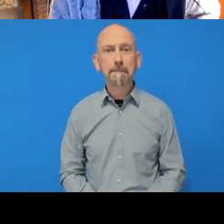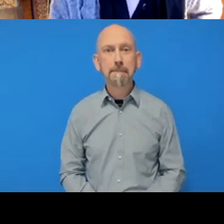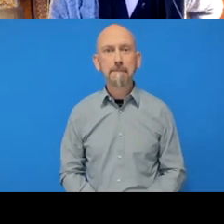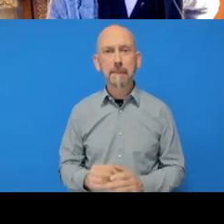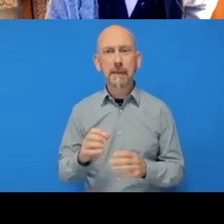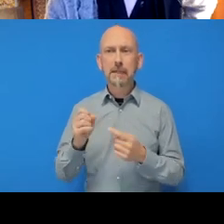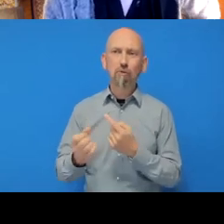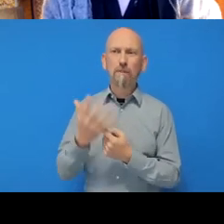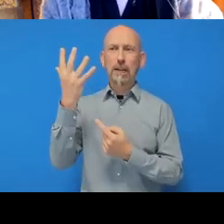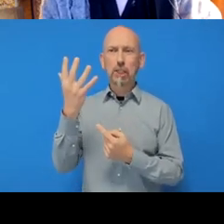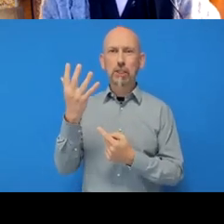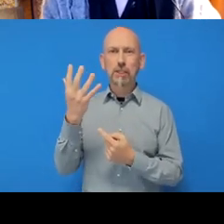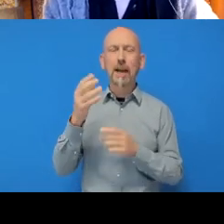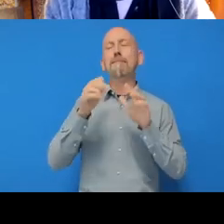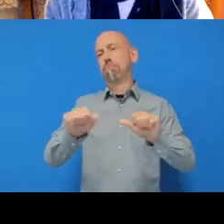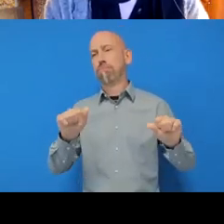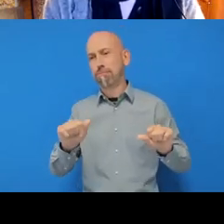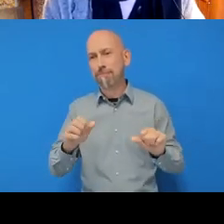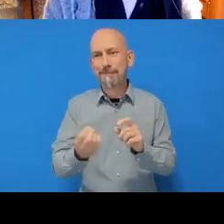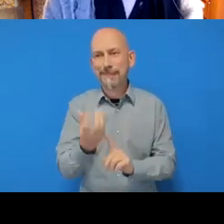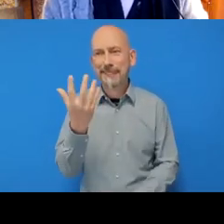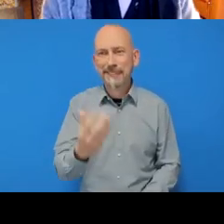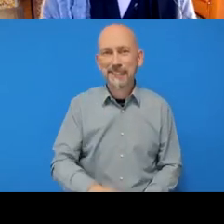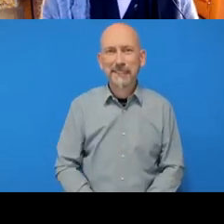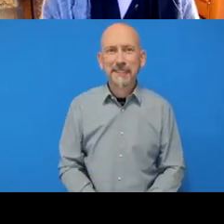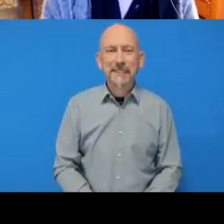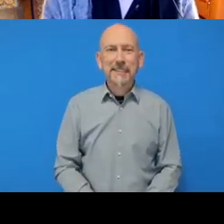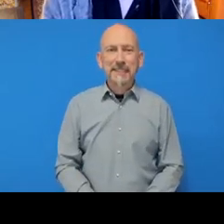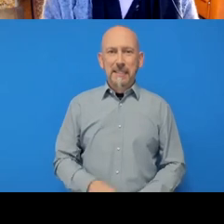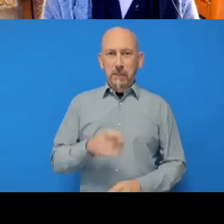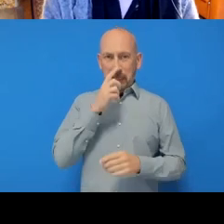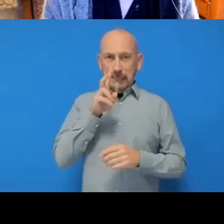Okay, so refresh your page, and then we can see that my text has now appeared here.